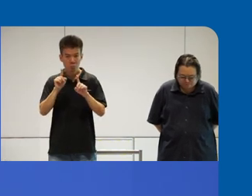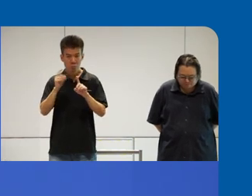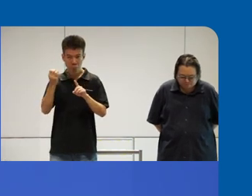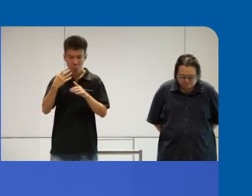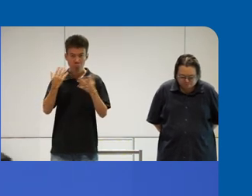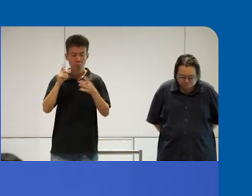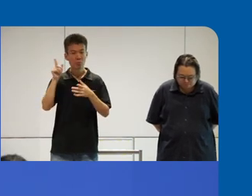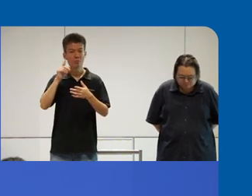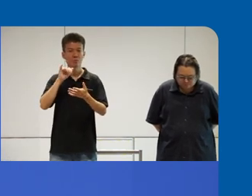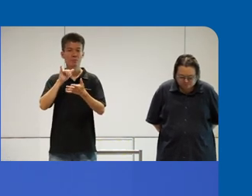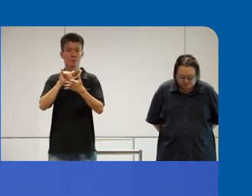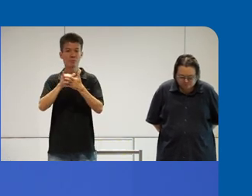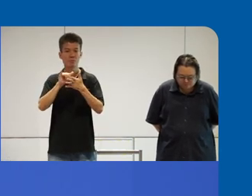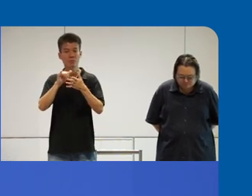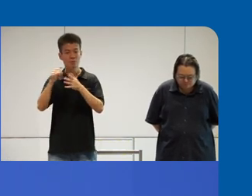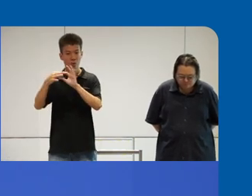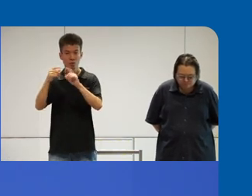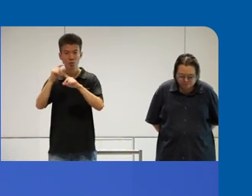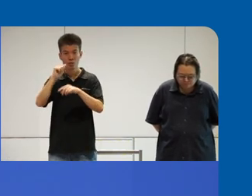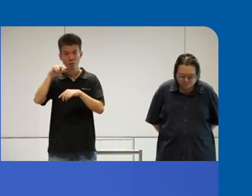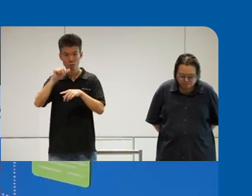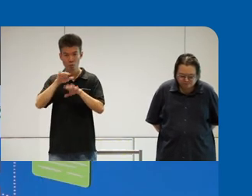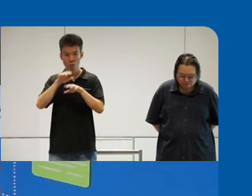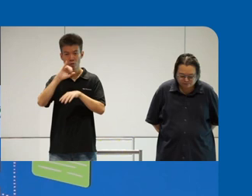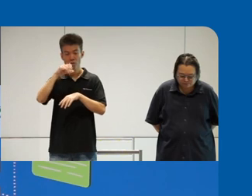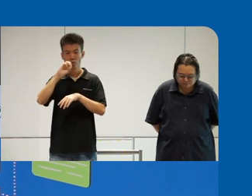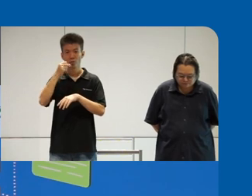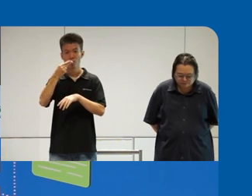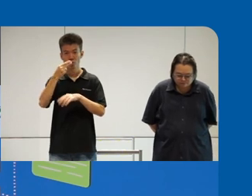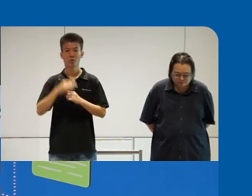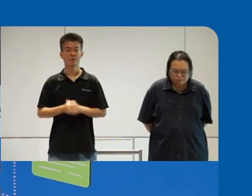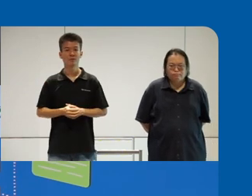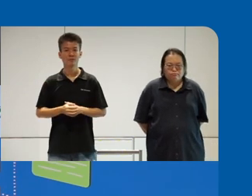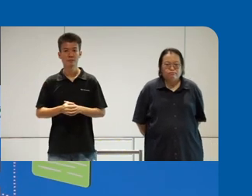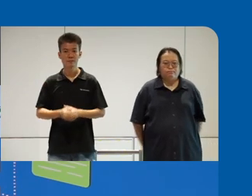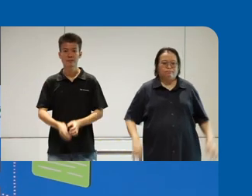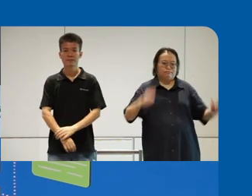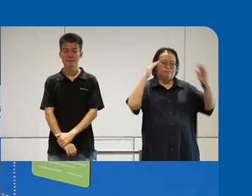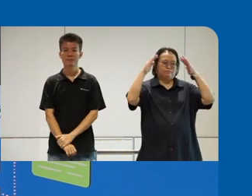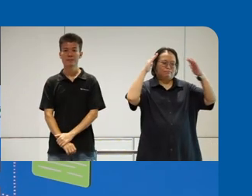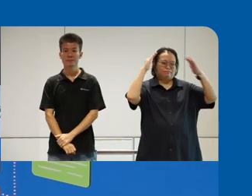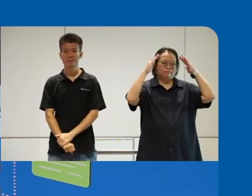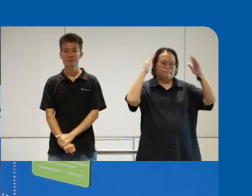his connection to pratima as well right so over to Josh yeah so hi everyone so it's me I'm back